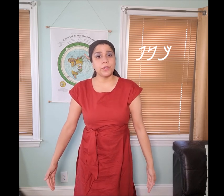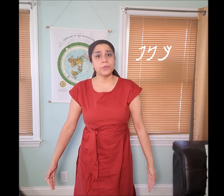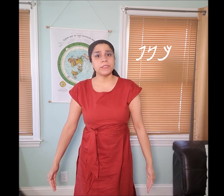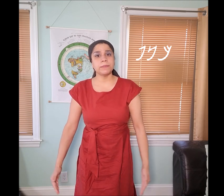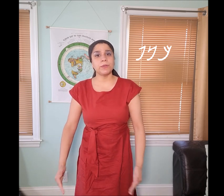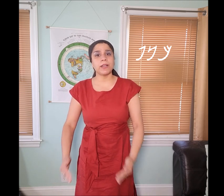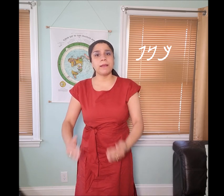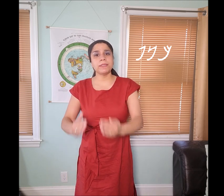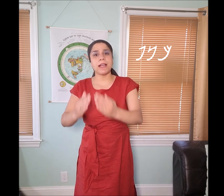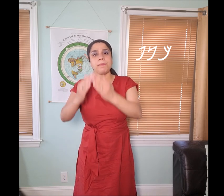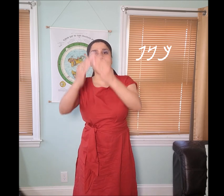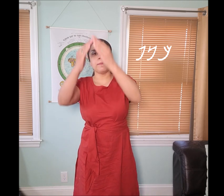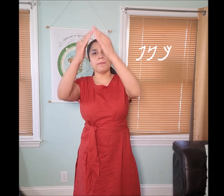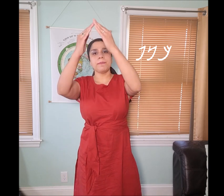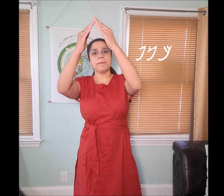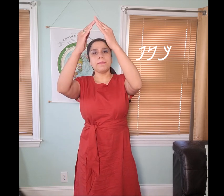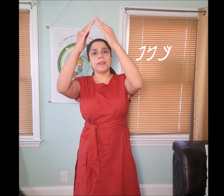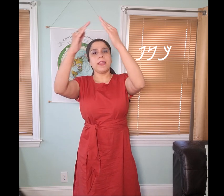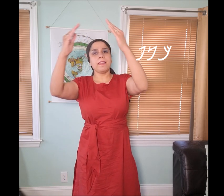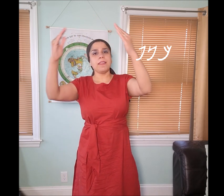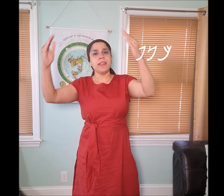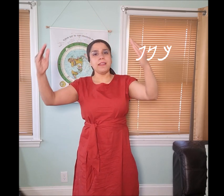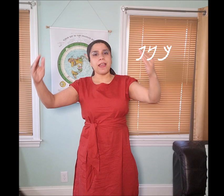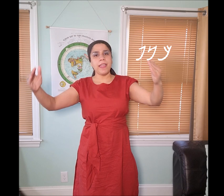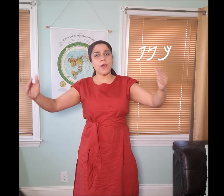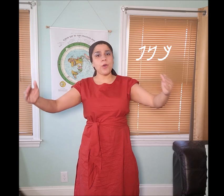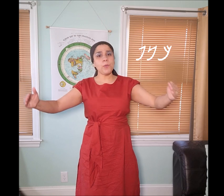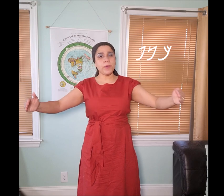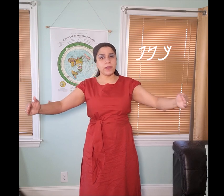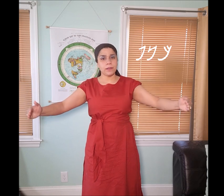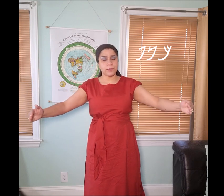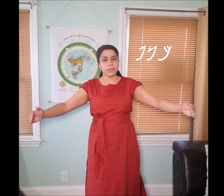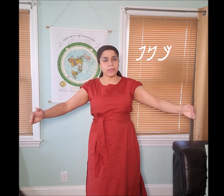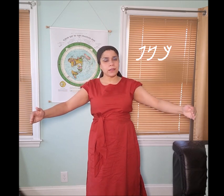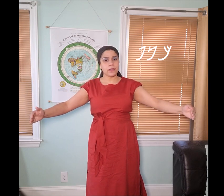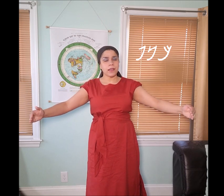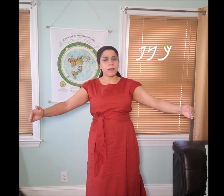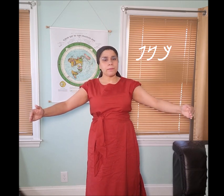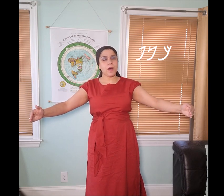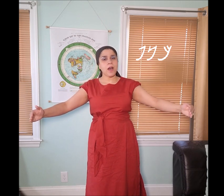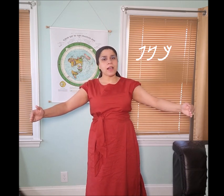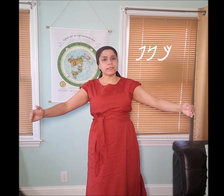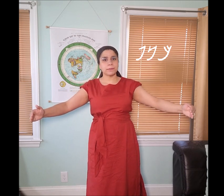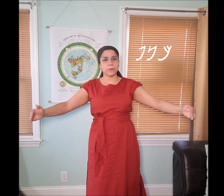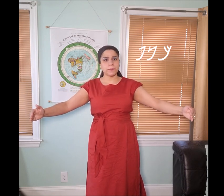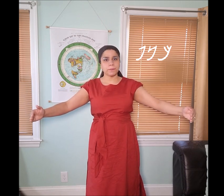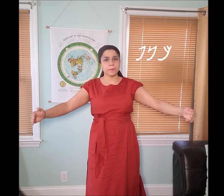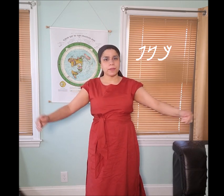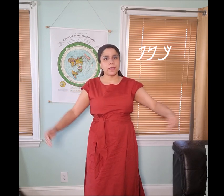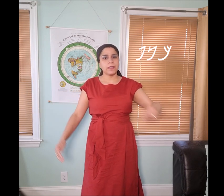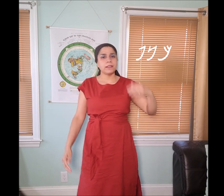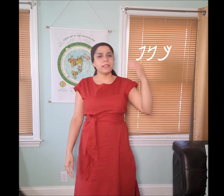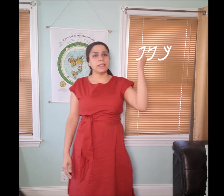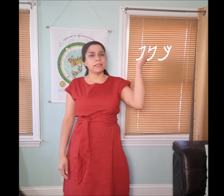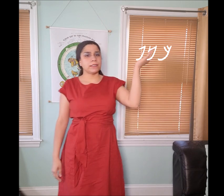The "nun" symbol comes up and then I open with the "𐤐 pah" symbol.